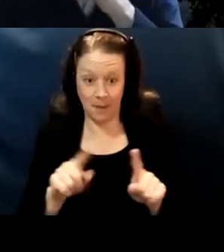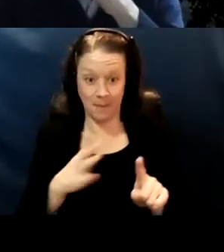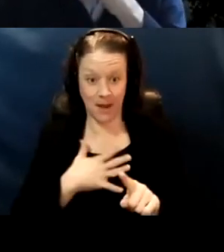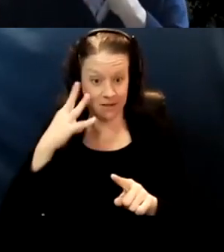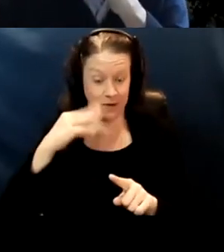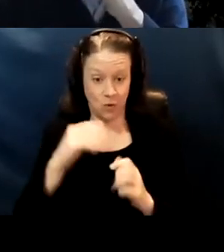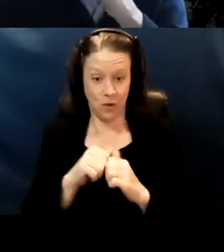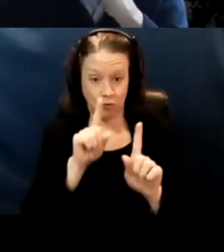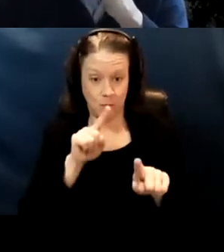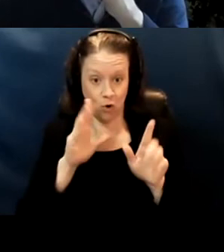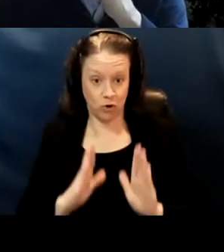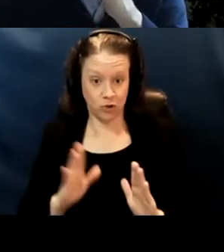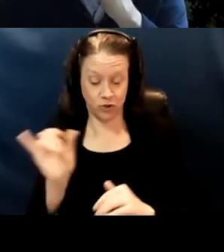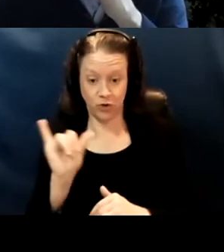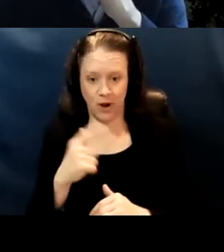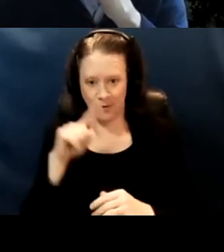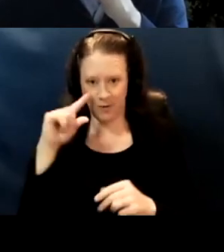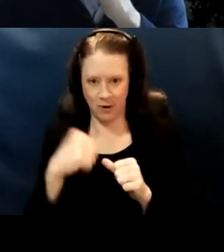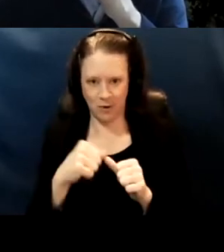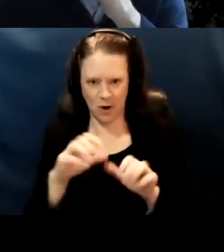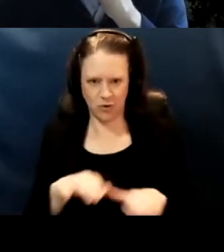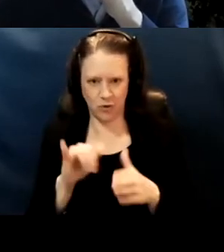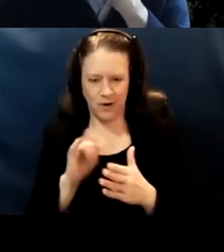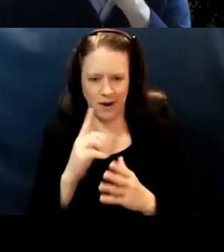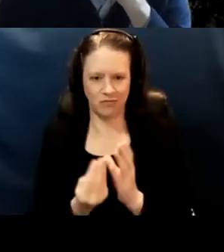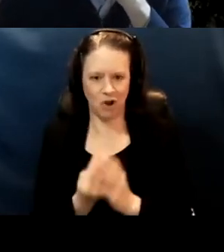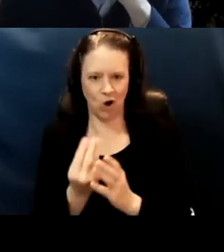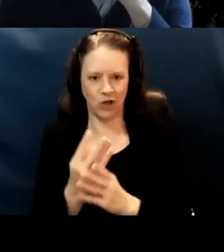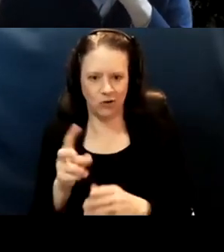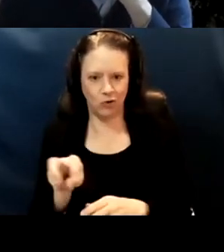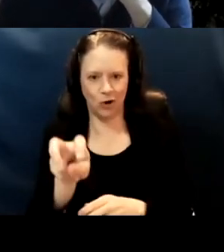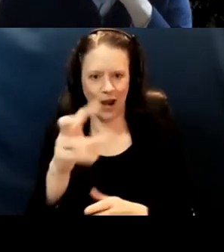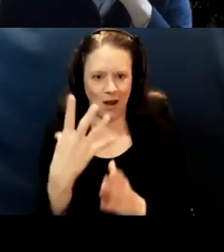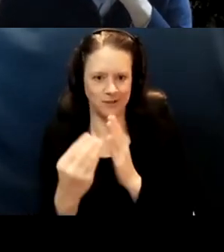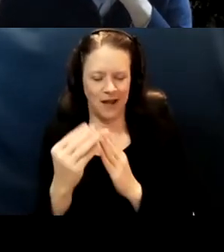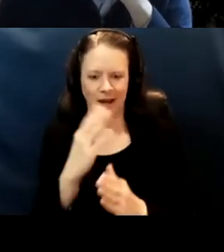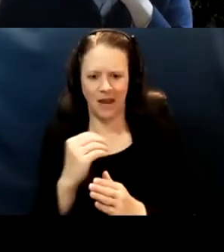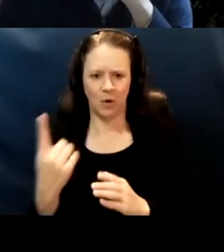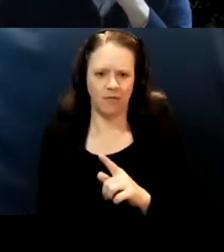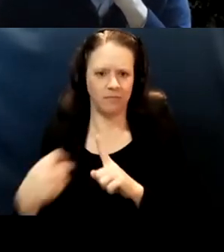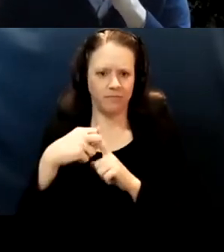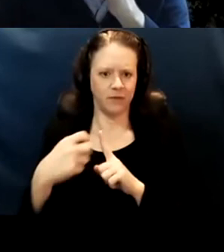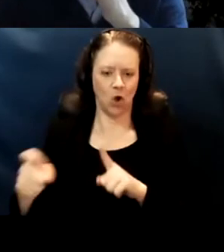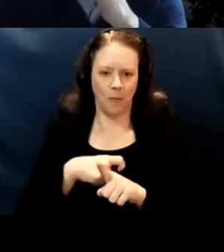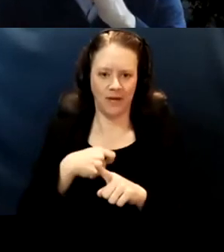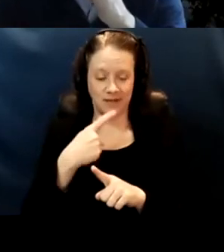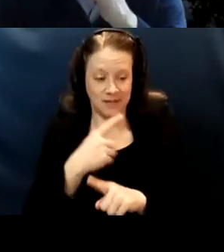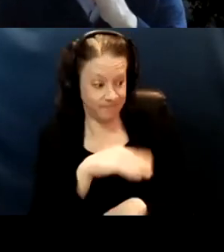And I can remember, 'cause I was doing a garden tour outside when one of them called me and he personally shared with me that he had diabetes